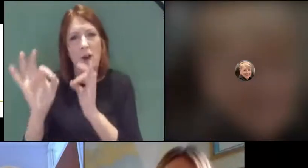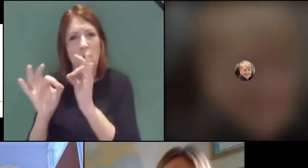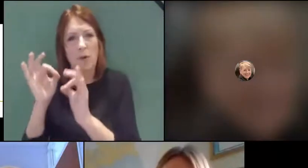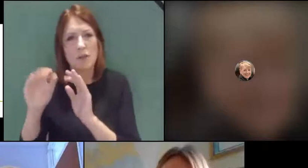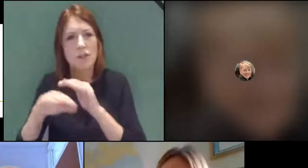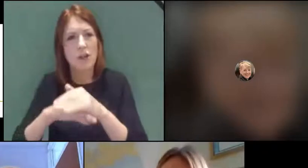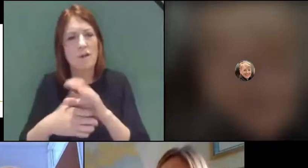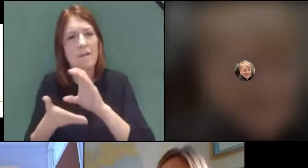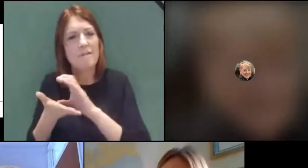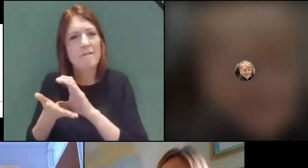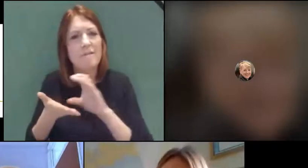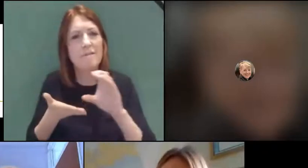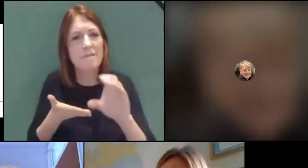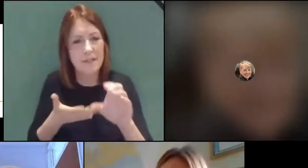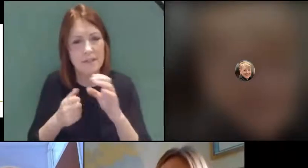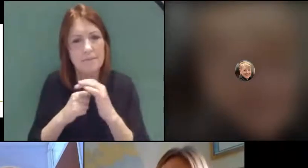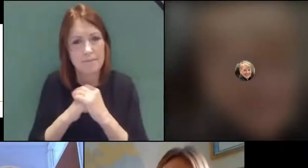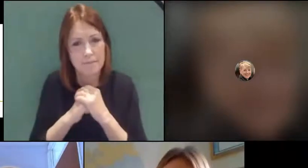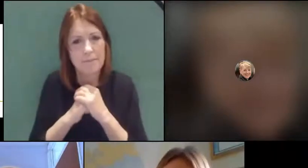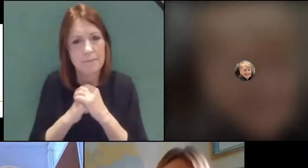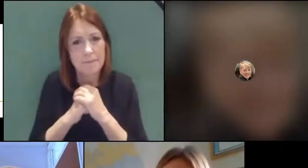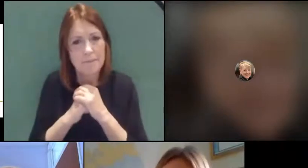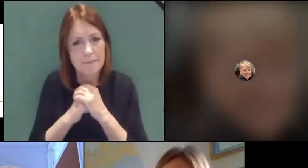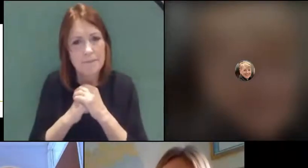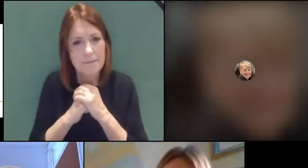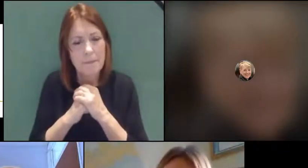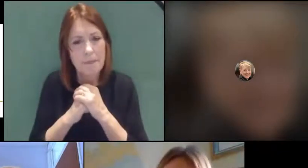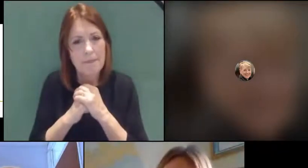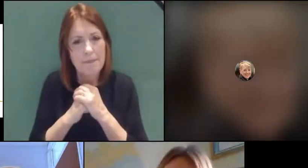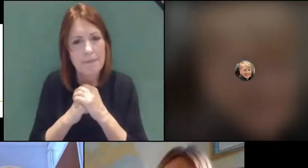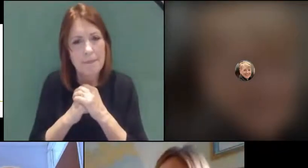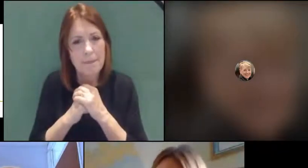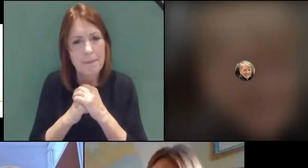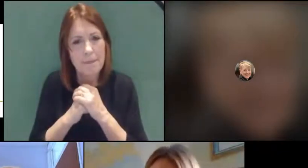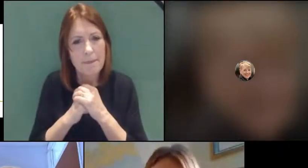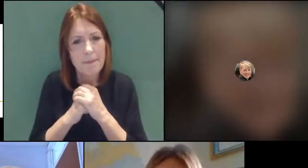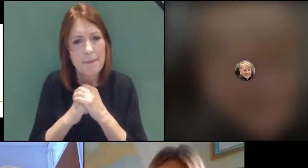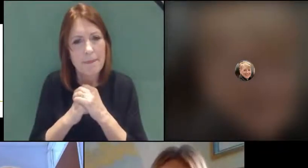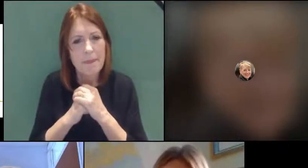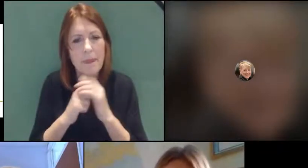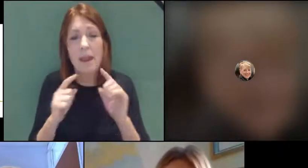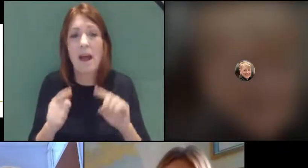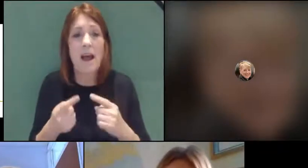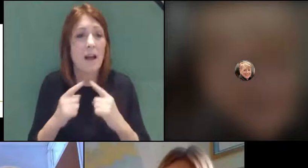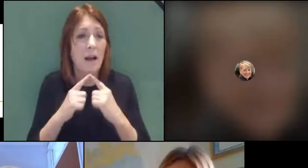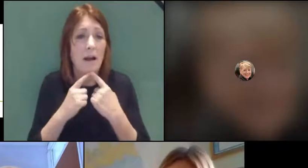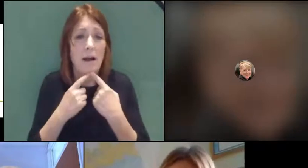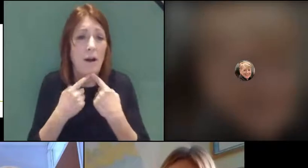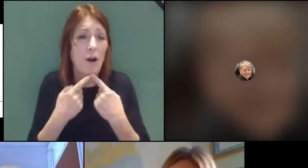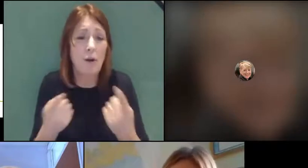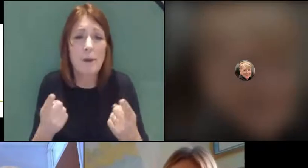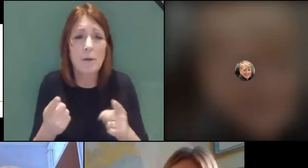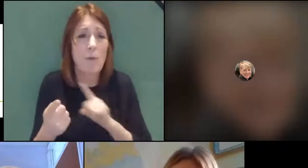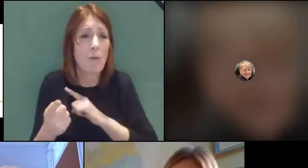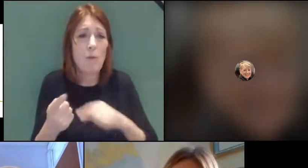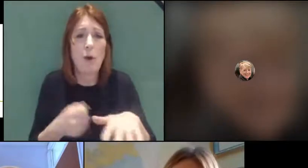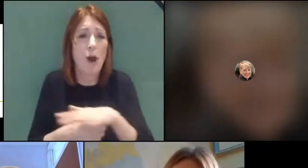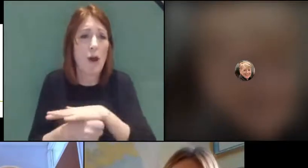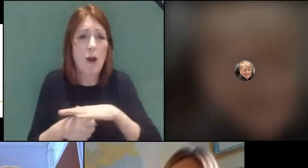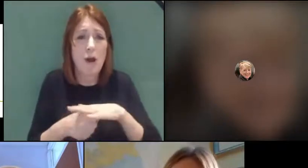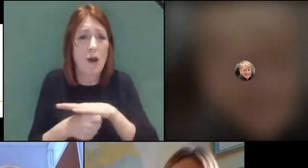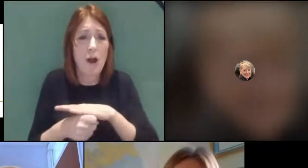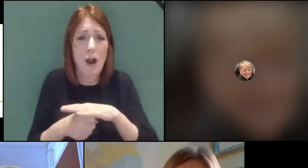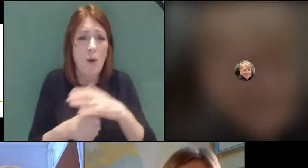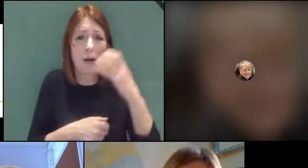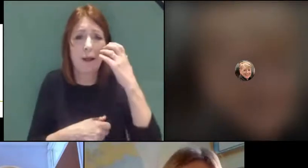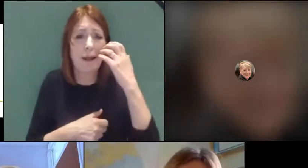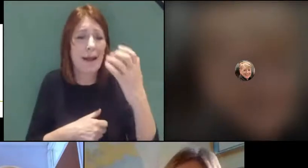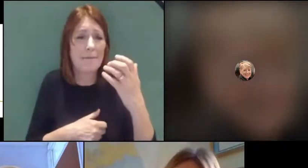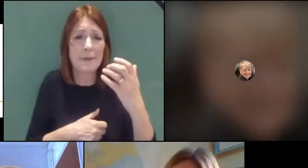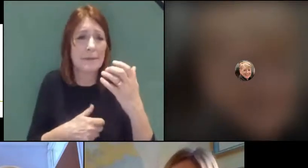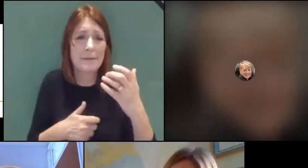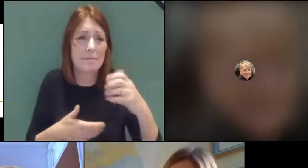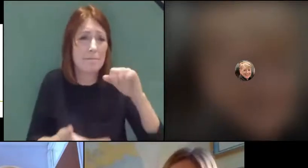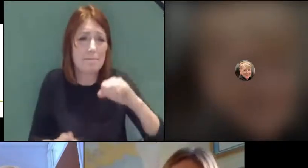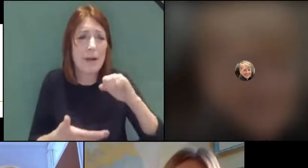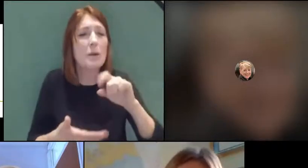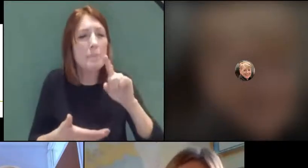funding question - I can't comment on wider local government budgets but funding for schools,